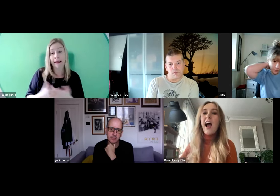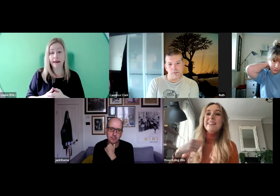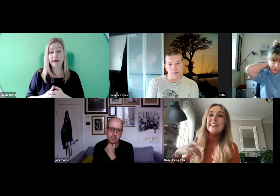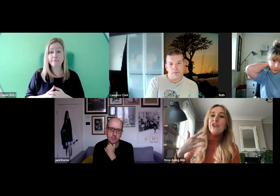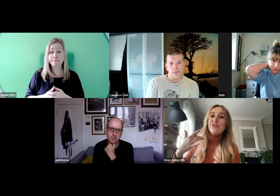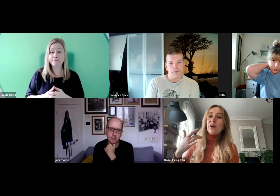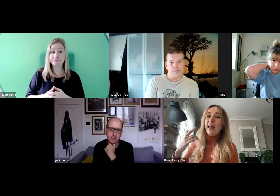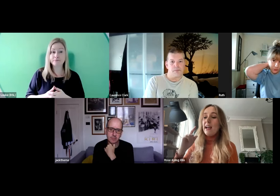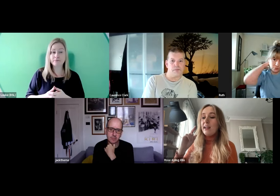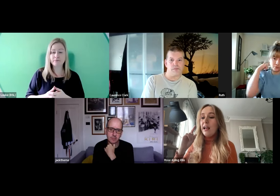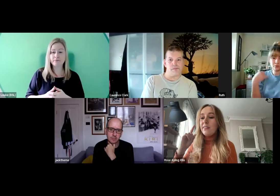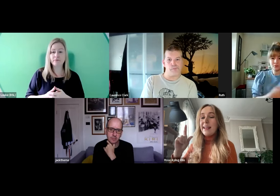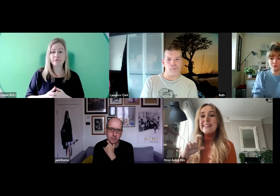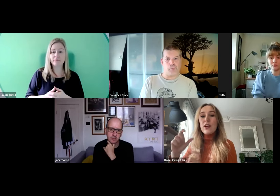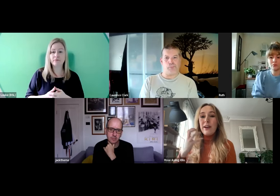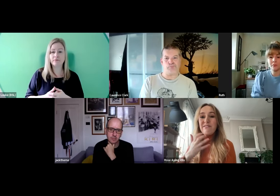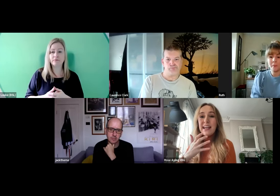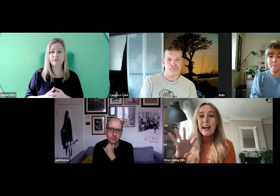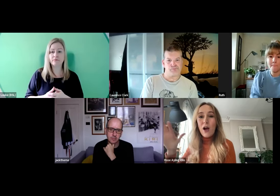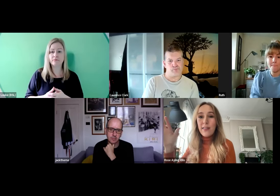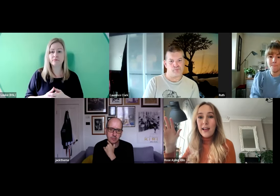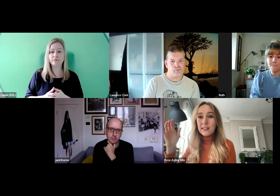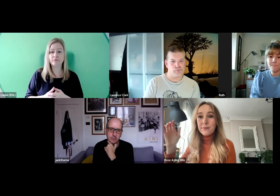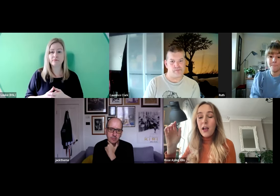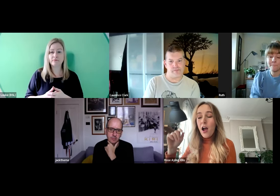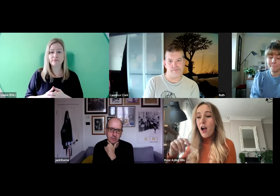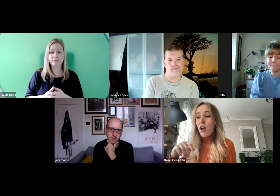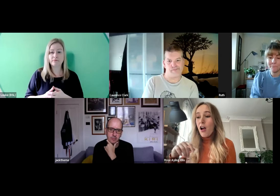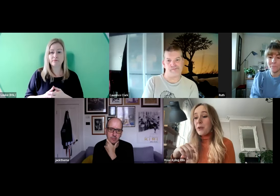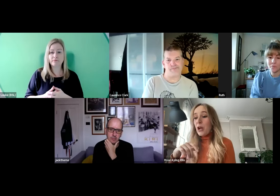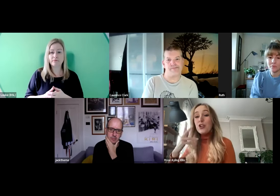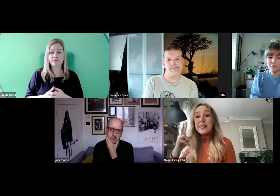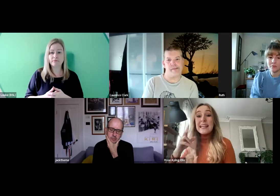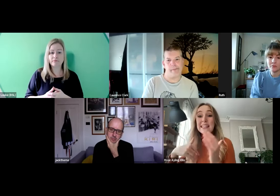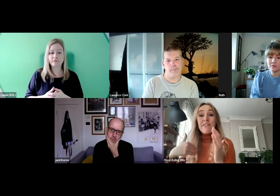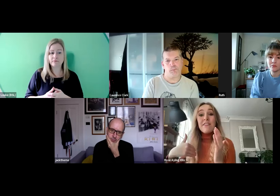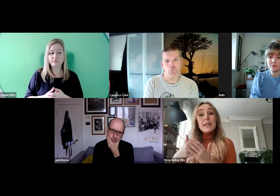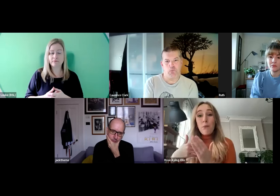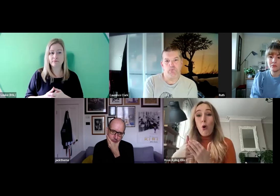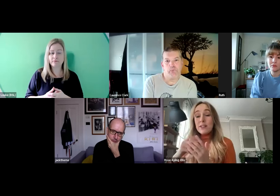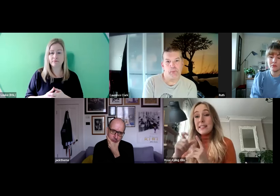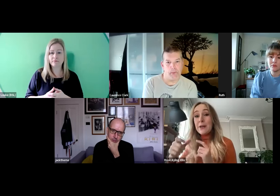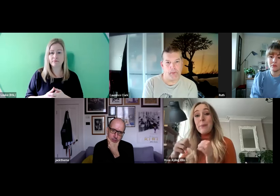I still feel like there's still a fear out there. You see definitely more disabled people